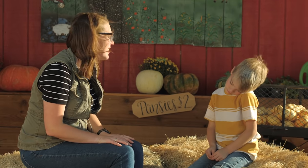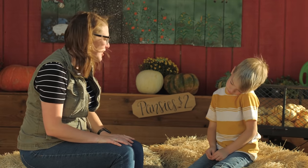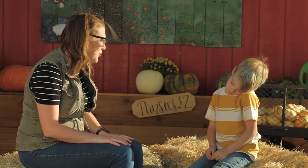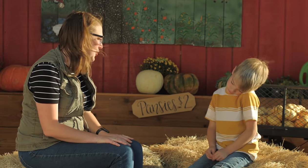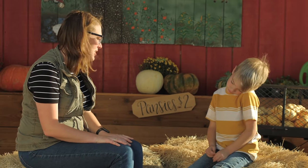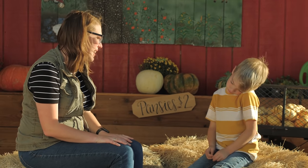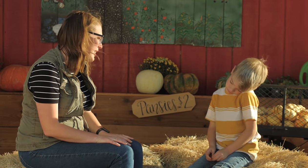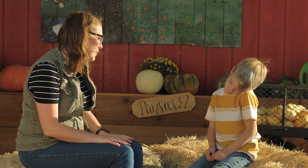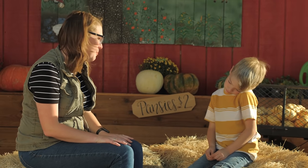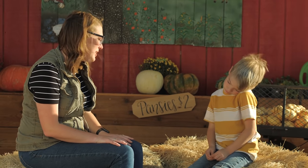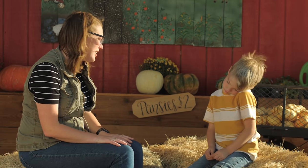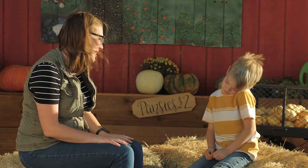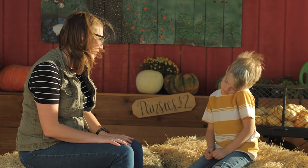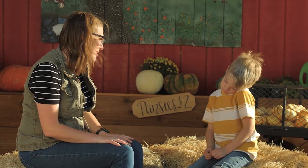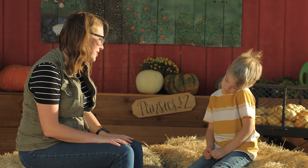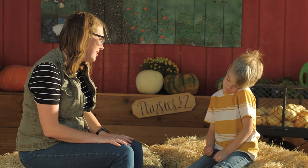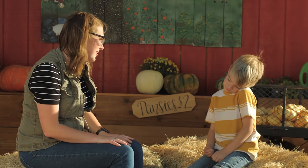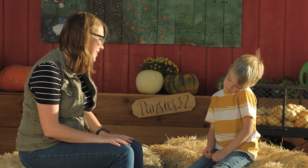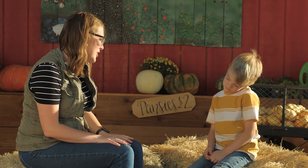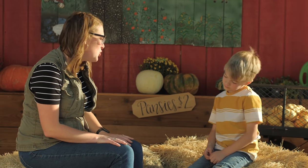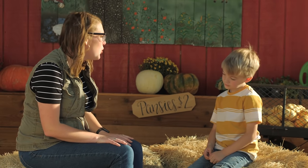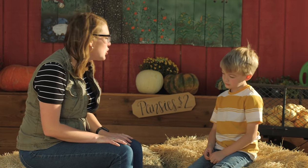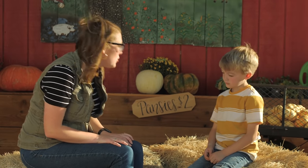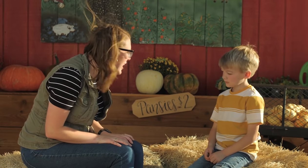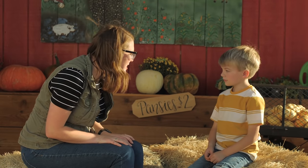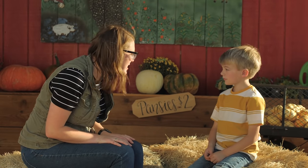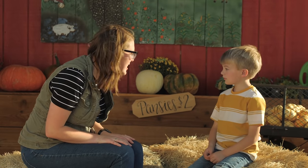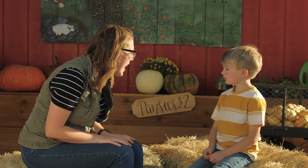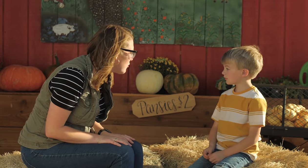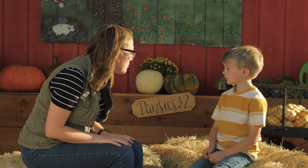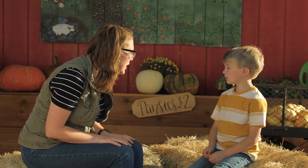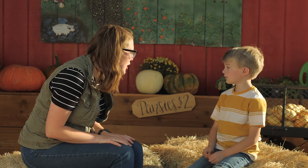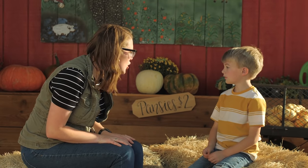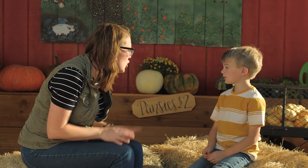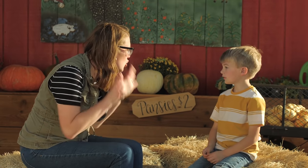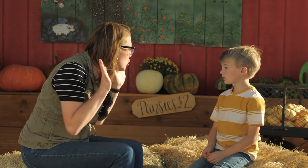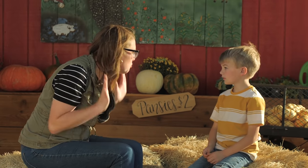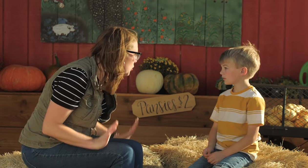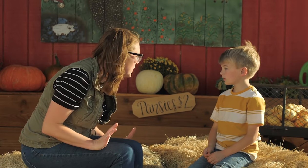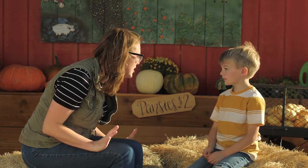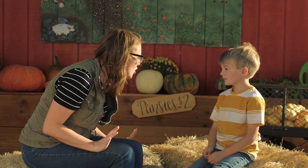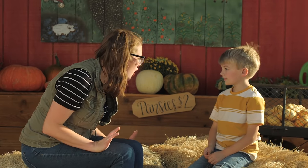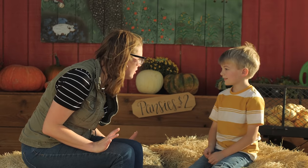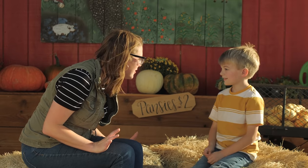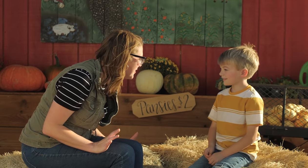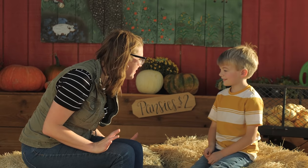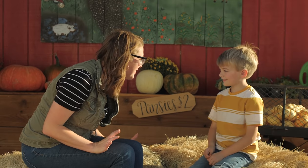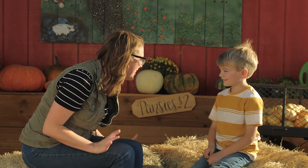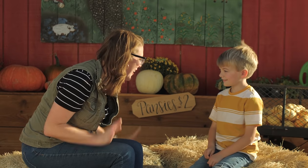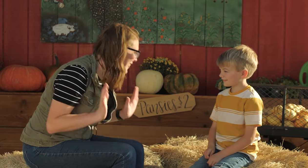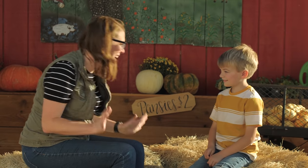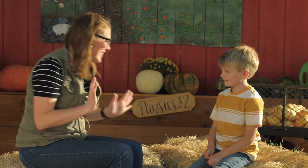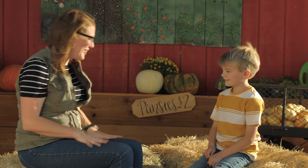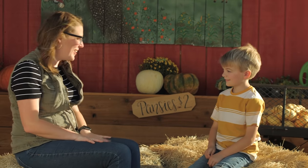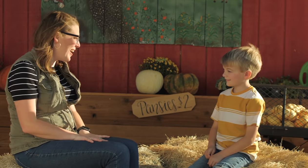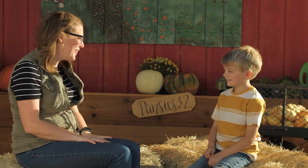thank you for signing with me today. Would you like to sing everybody your spooky song? Okay here we go.